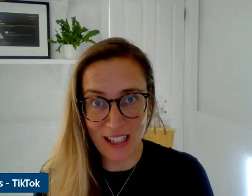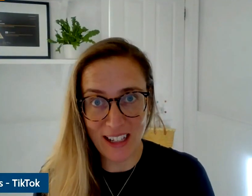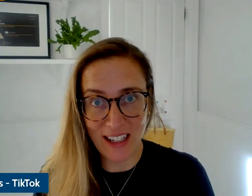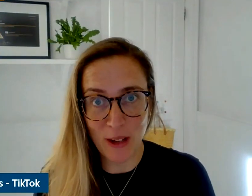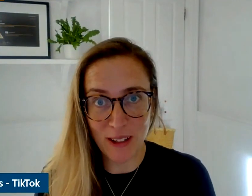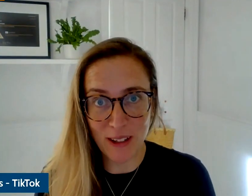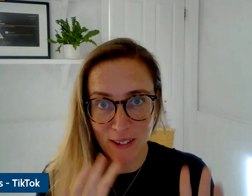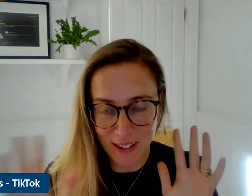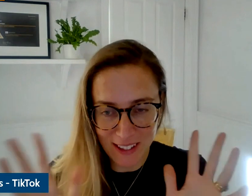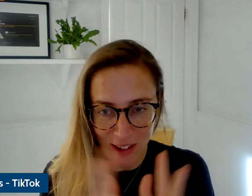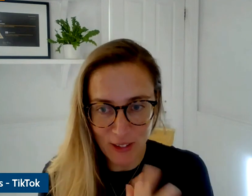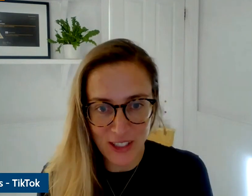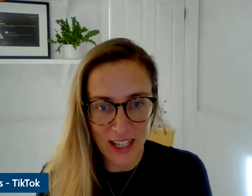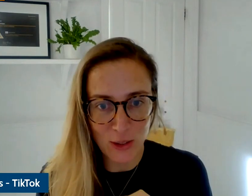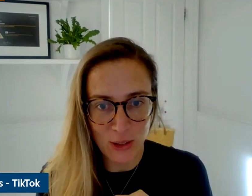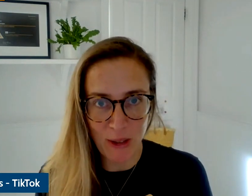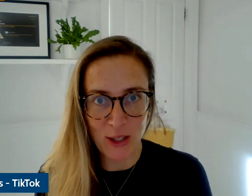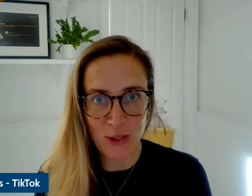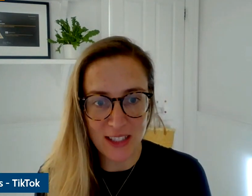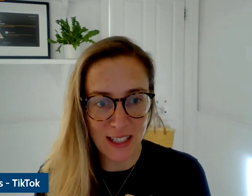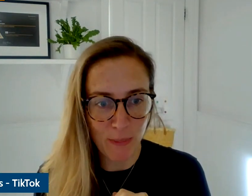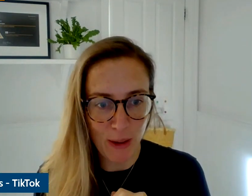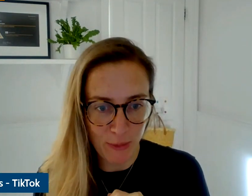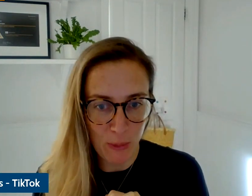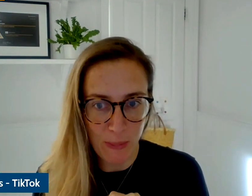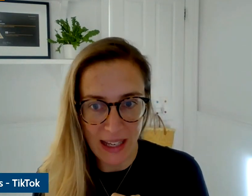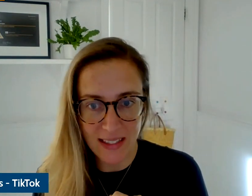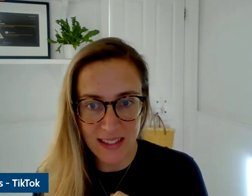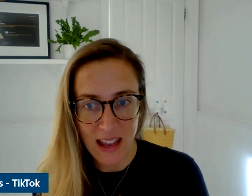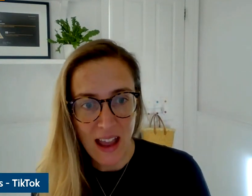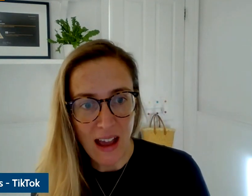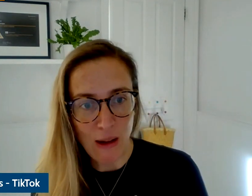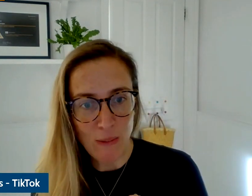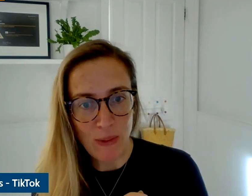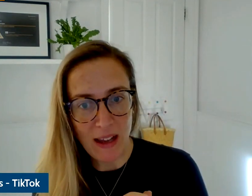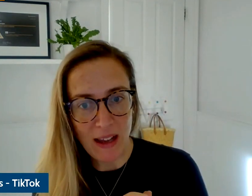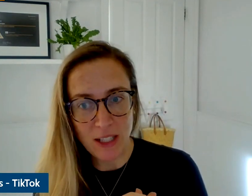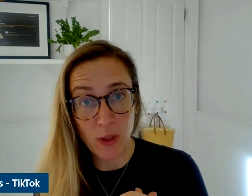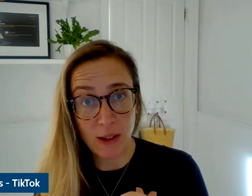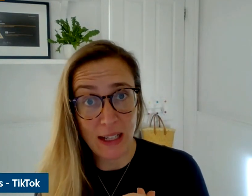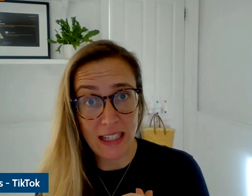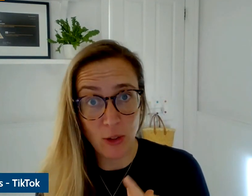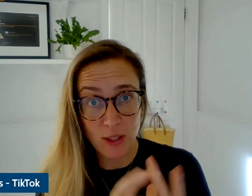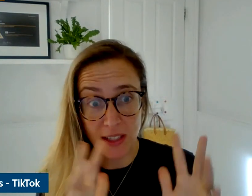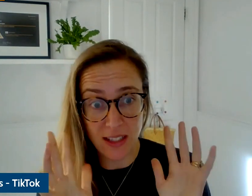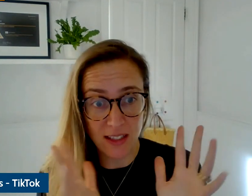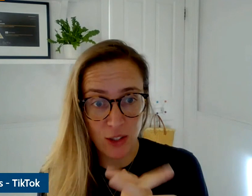Hello I'm going to try to stick to my full four minutes but as a June says I'm going